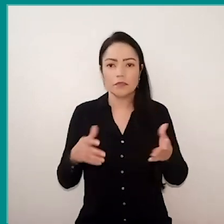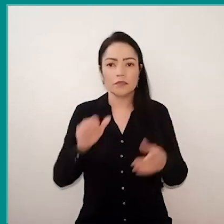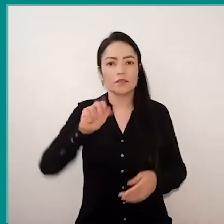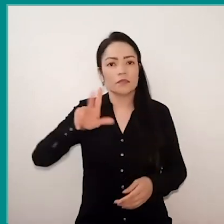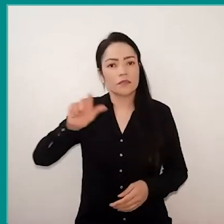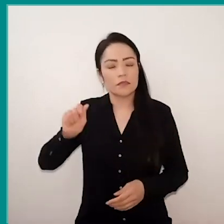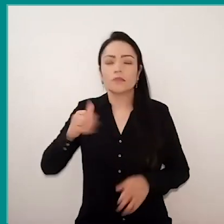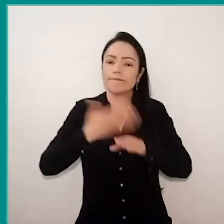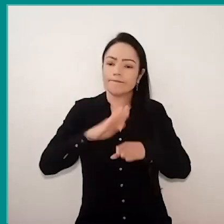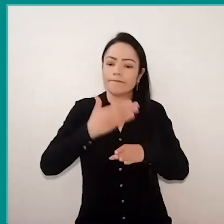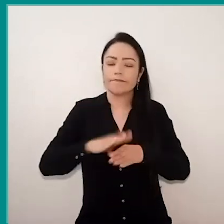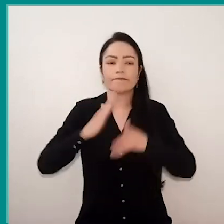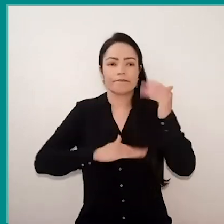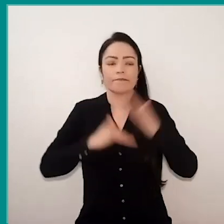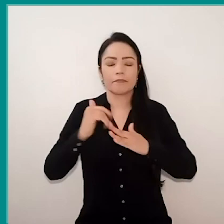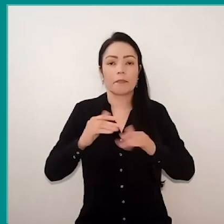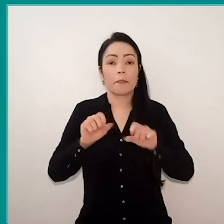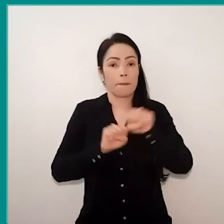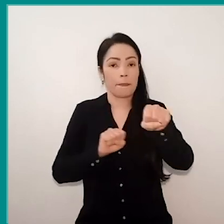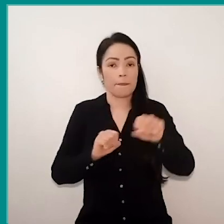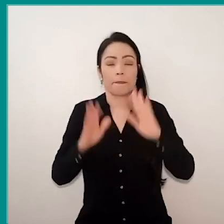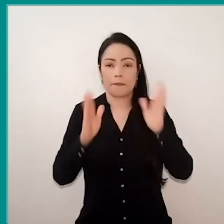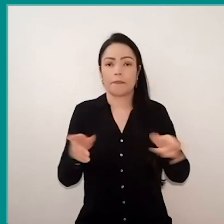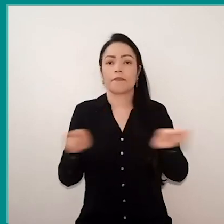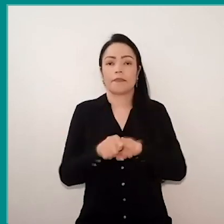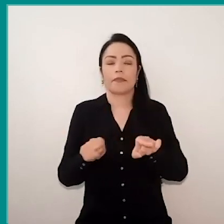and that his continuing education also proceed along that same line.